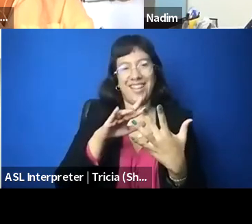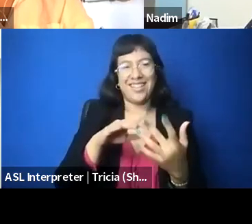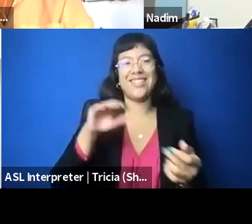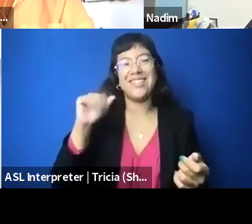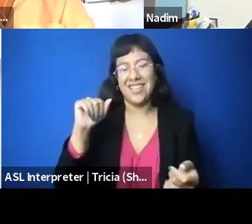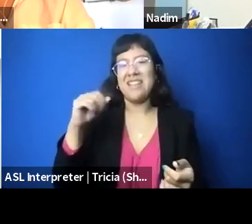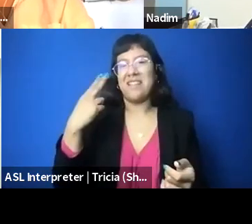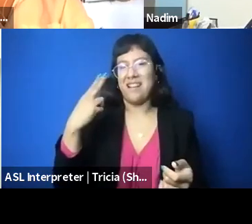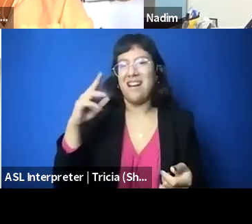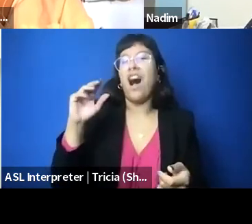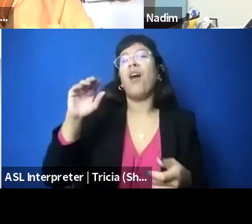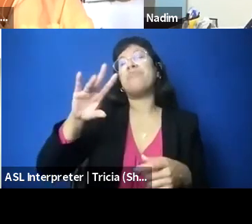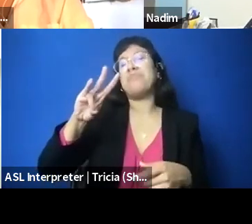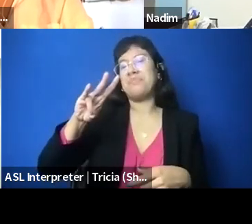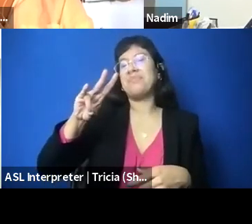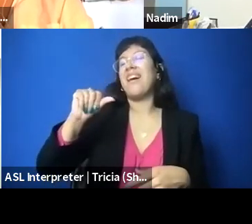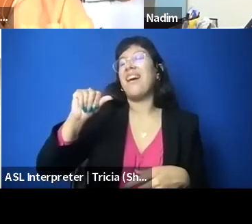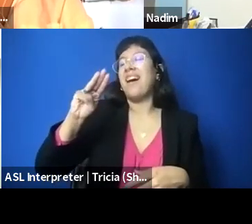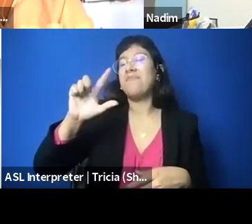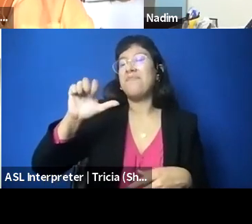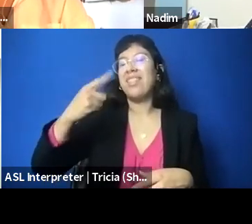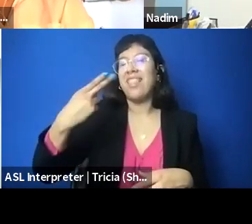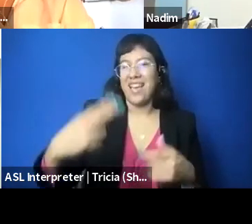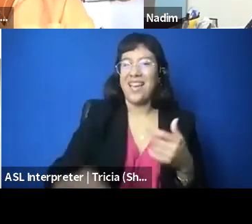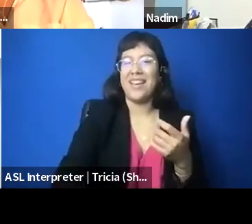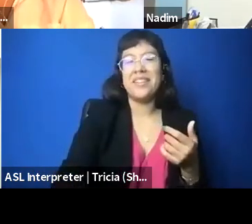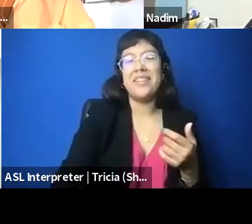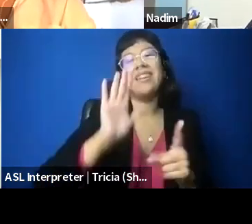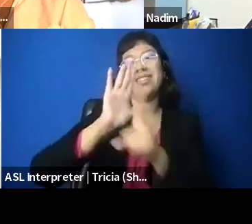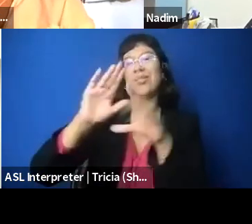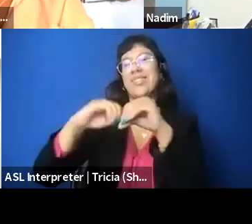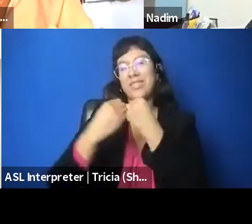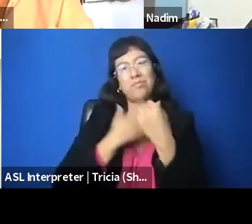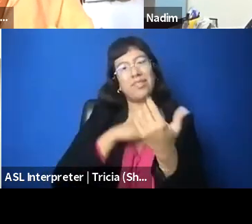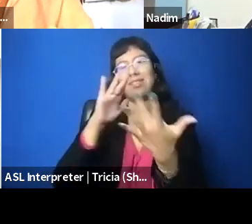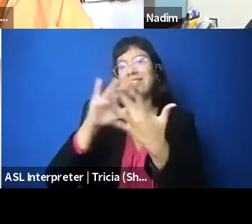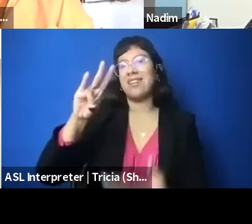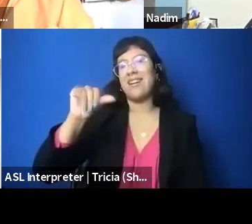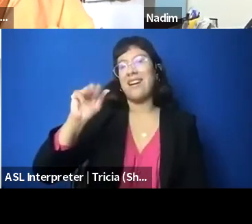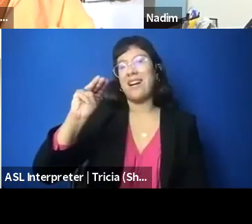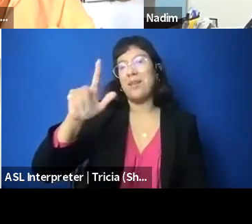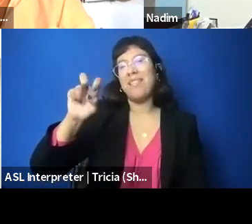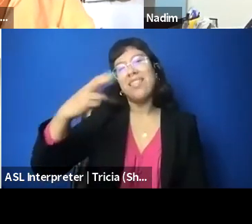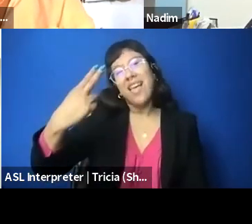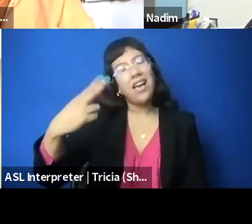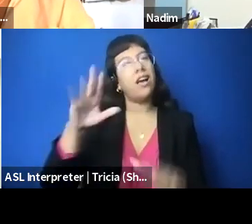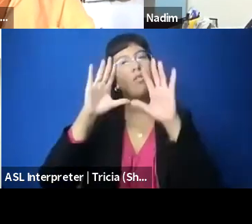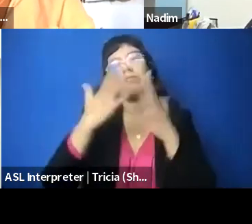we're like, call 7amleh, so we're really thankful that they're there, and contact us as well for other kinds of censorship.